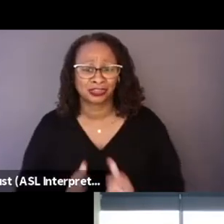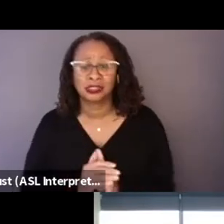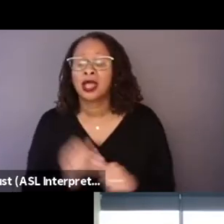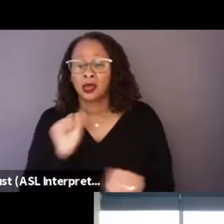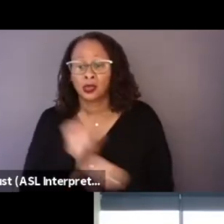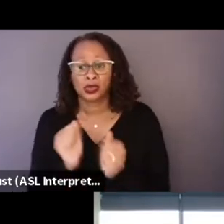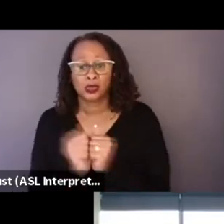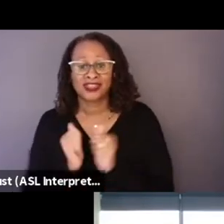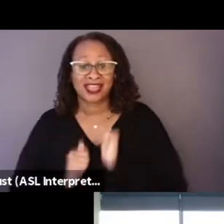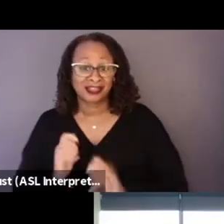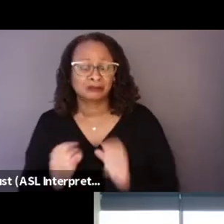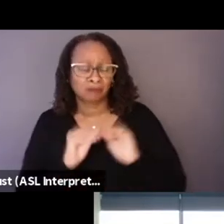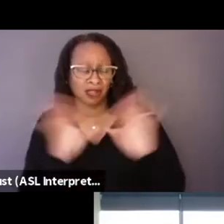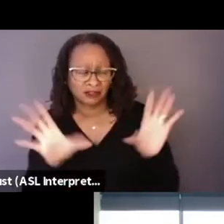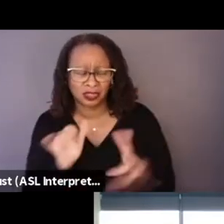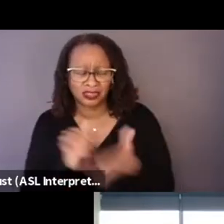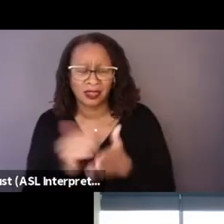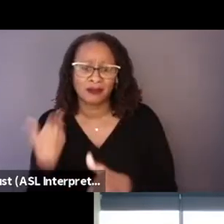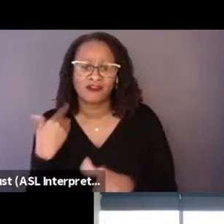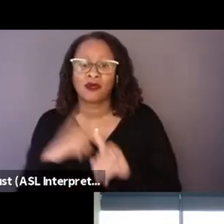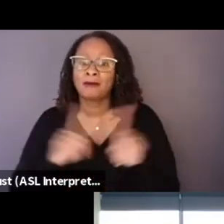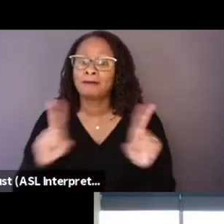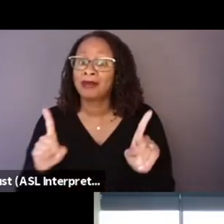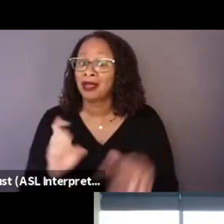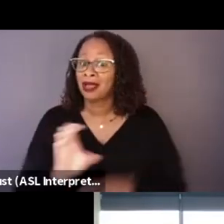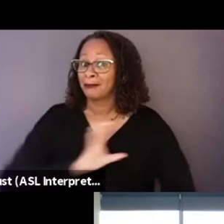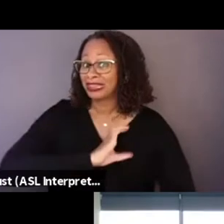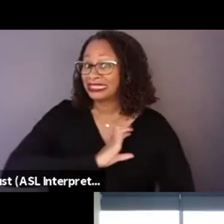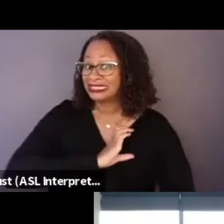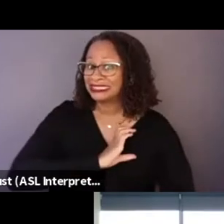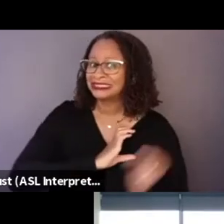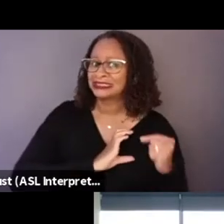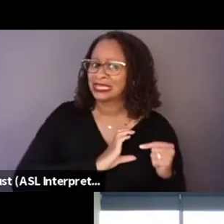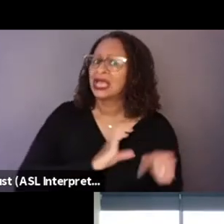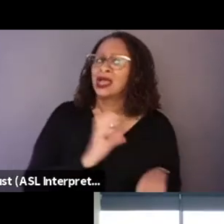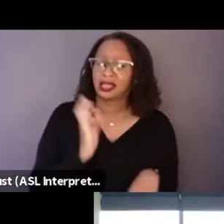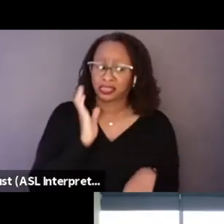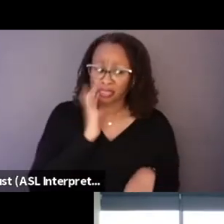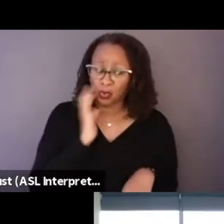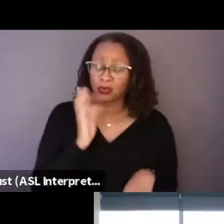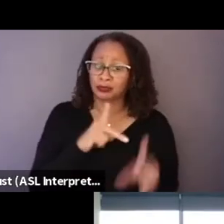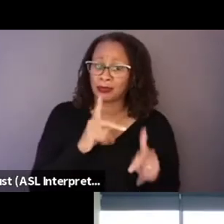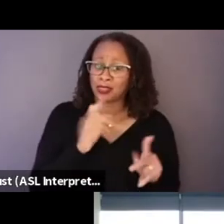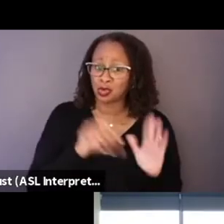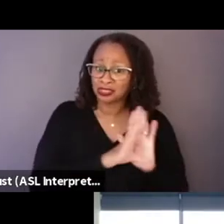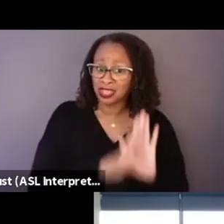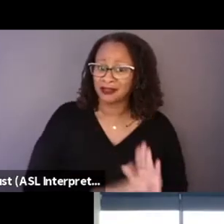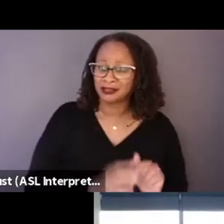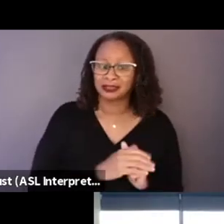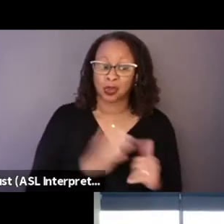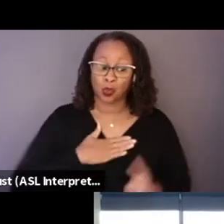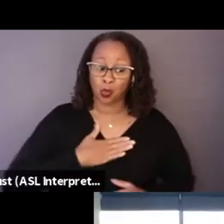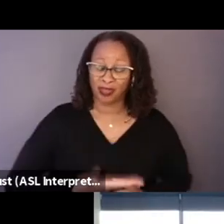but in terms of getting the police officers that we get to know in this film, willing to put some aspect of their lives into it.